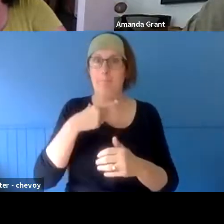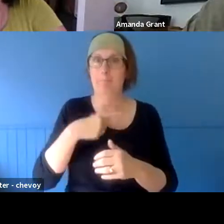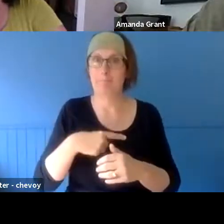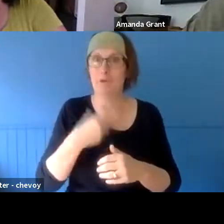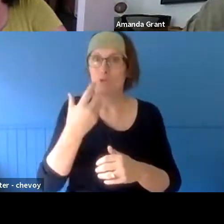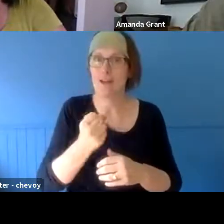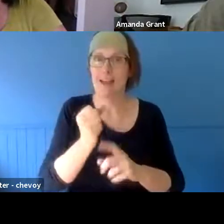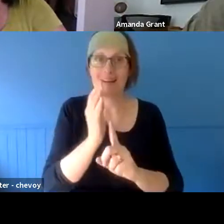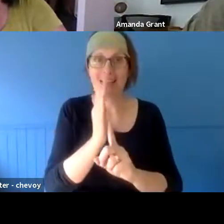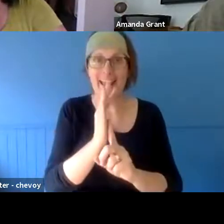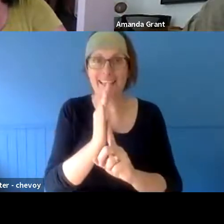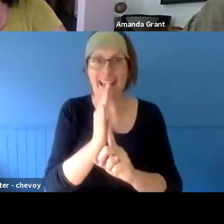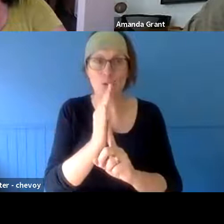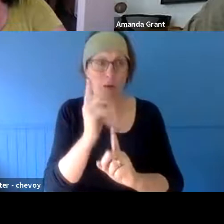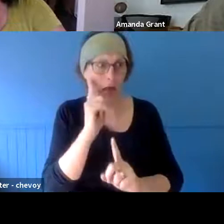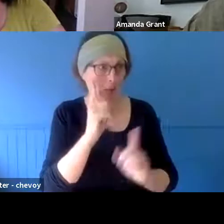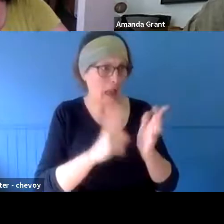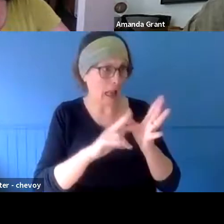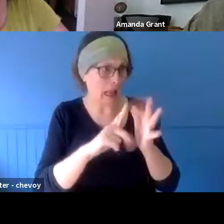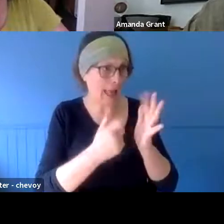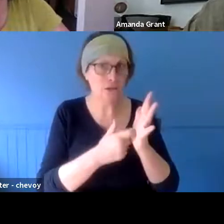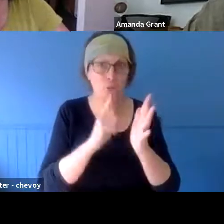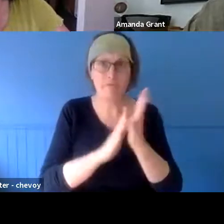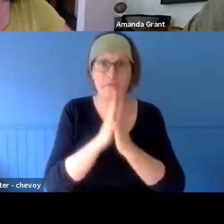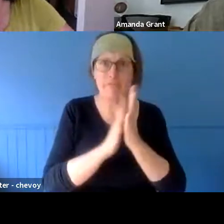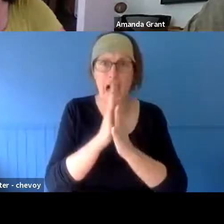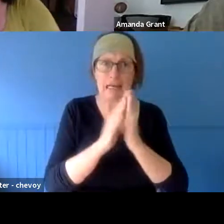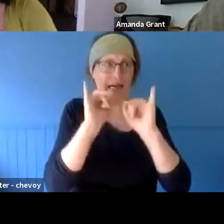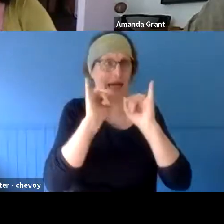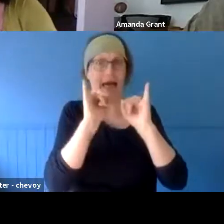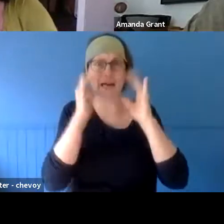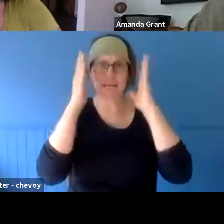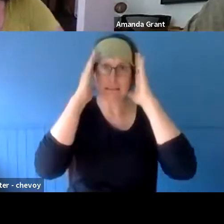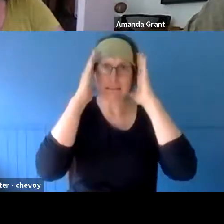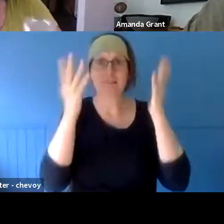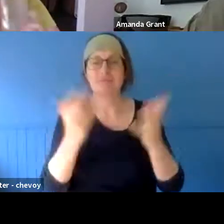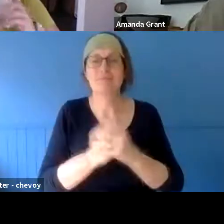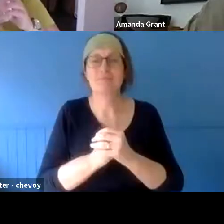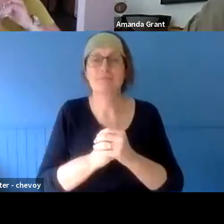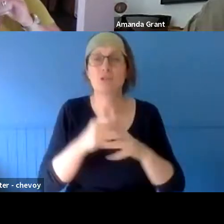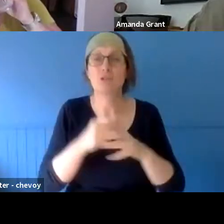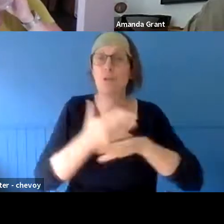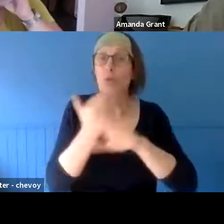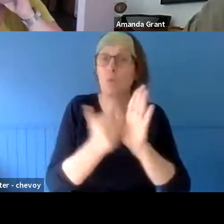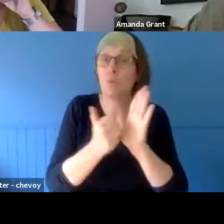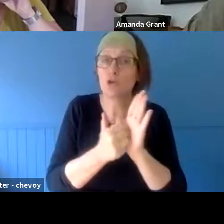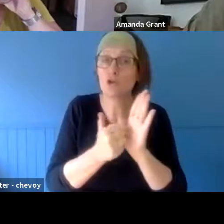them. "Are you serious? A flame?!" We were making this in this workshop, and I was with this woman who said, "How's this going to